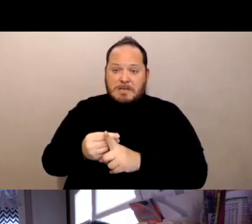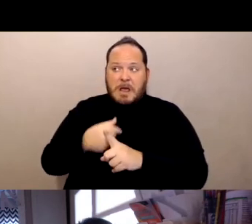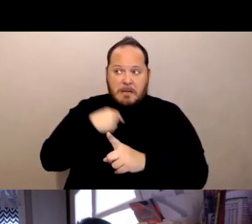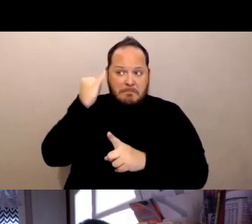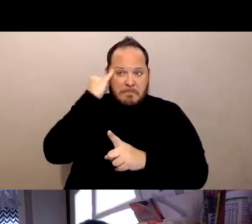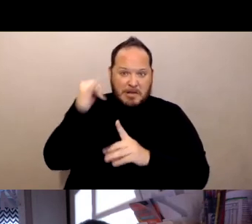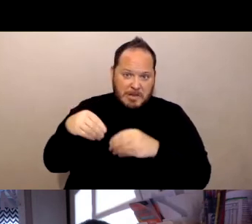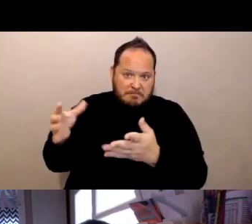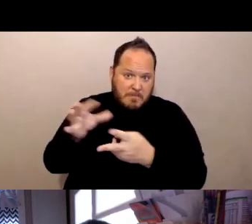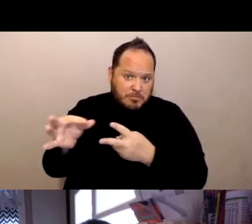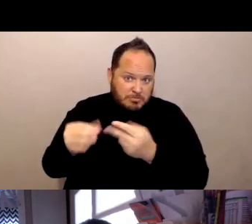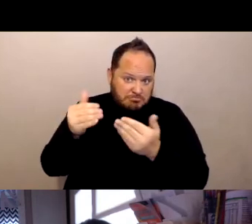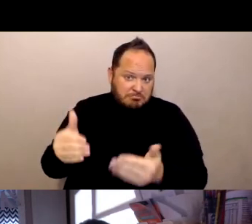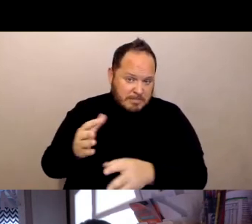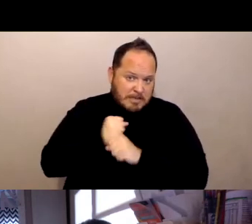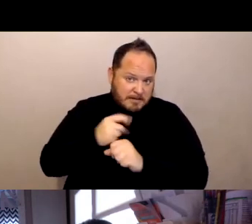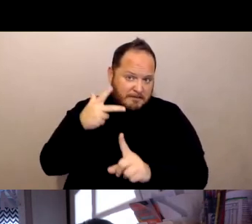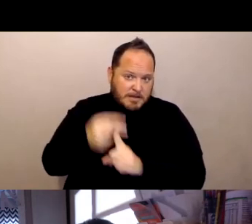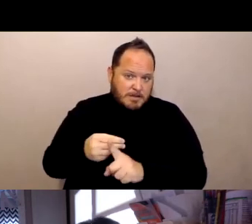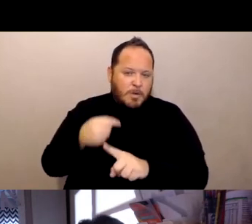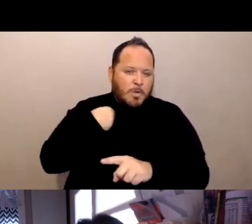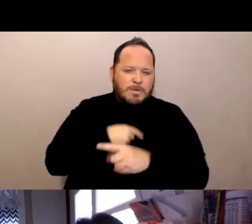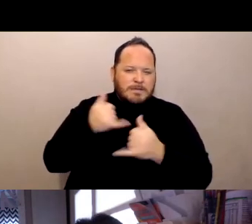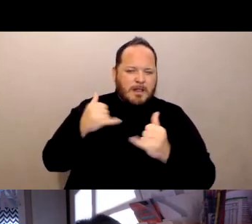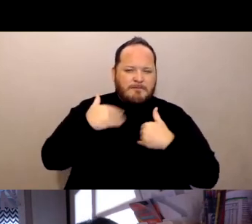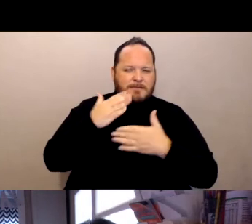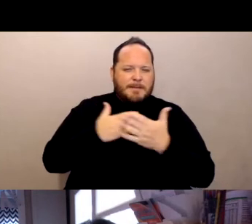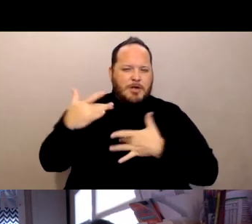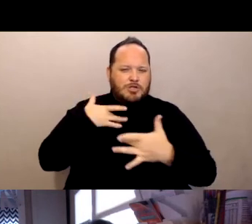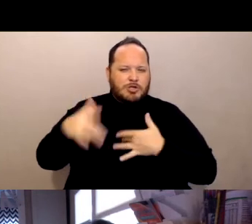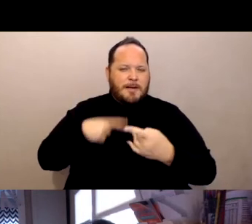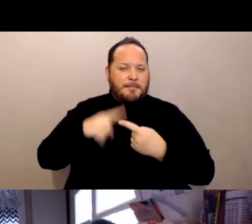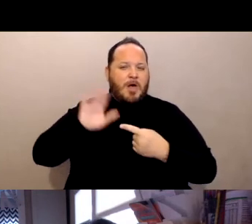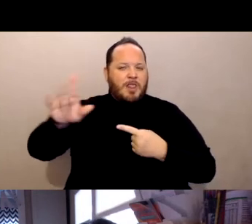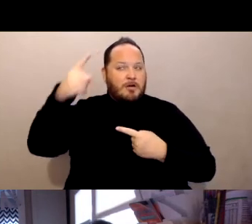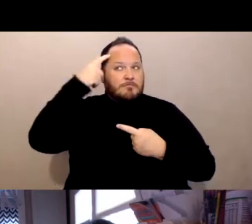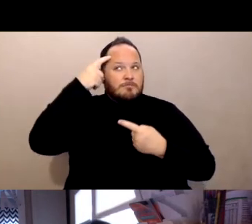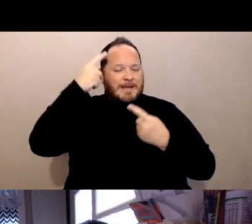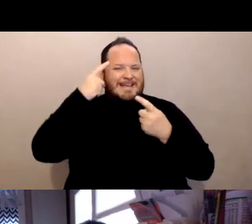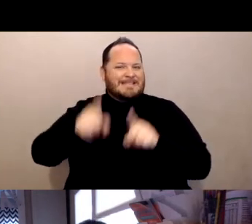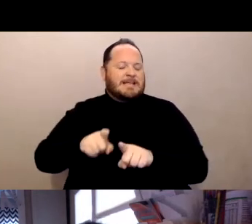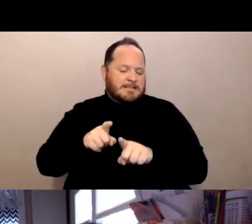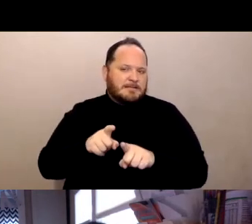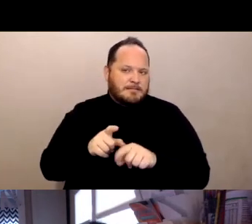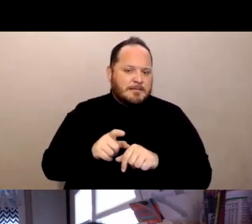and we still would have concerns about their consent. So my bottom line on this is corners were very likely cut,